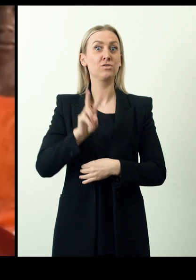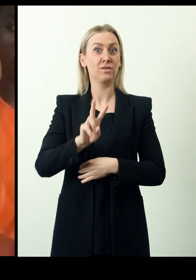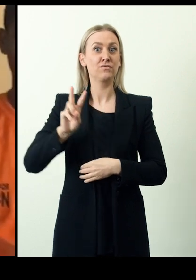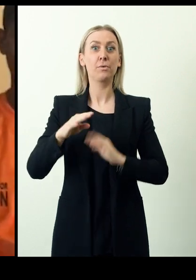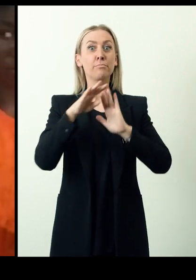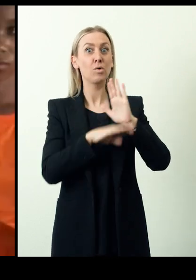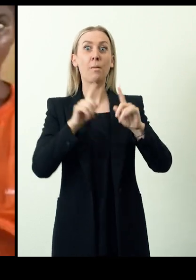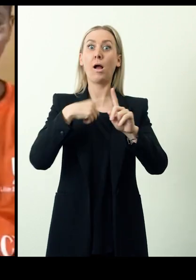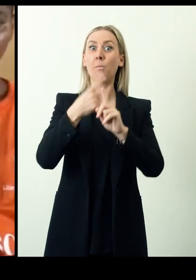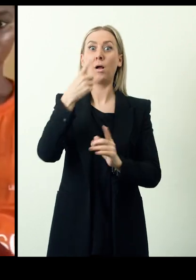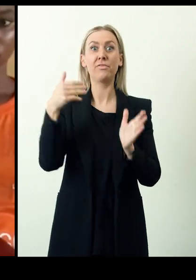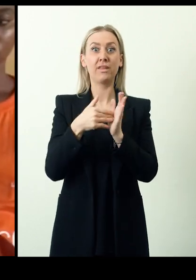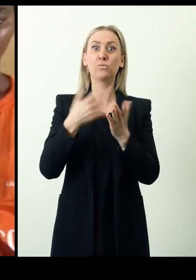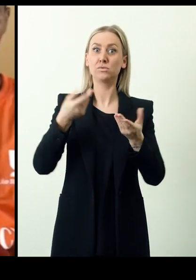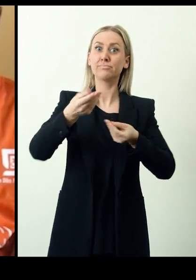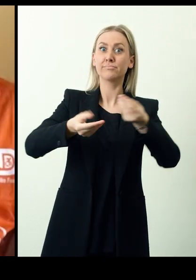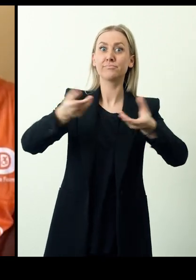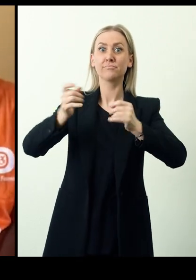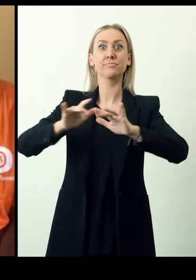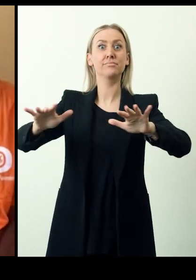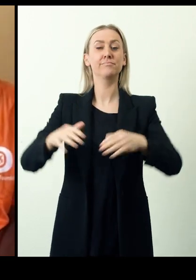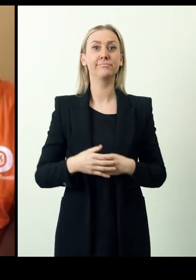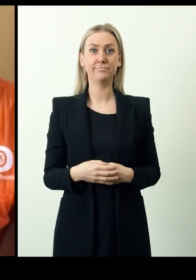In 2022, the program had about 1000 direct beneficiaries.